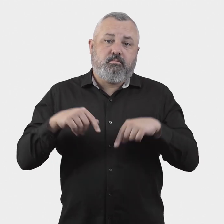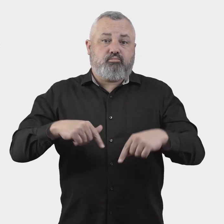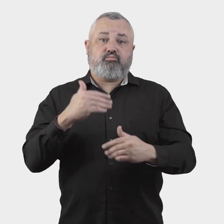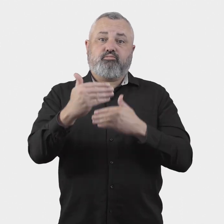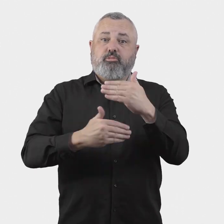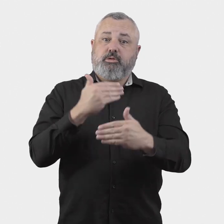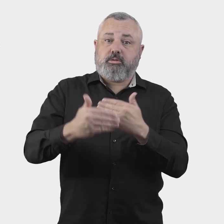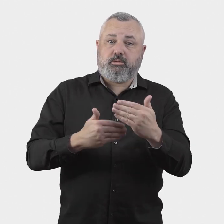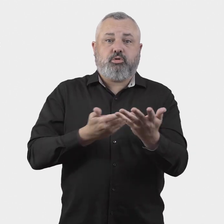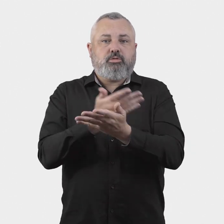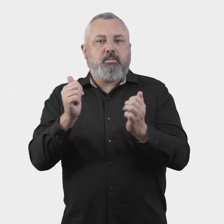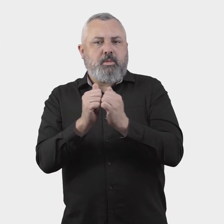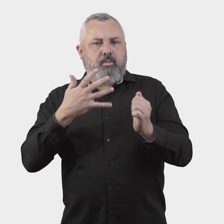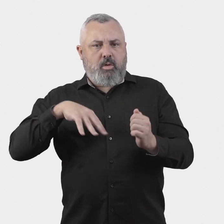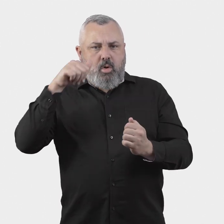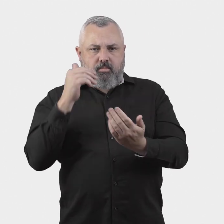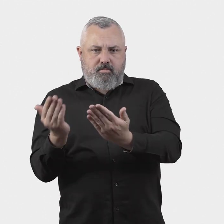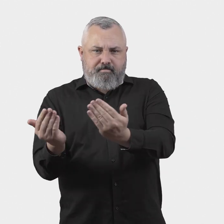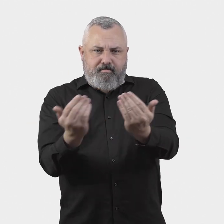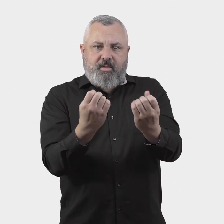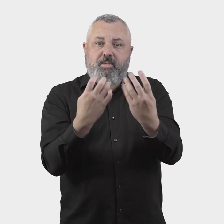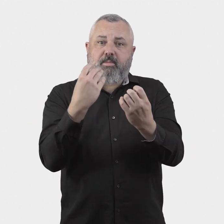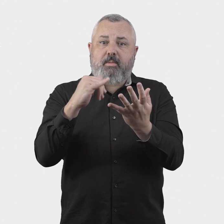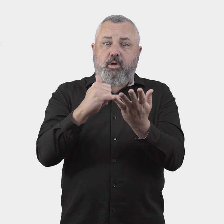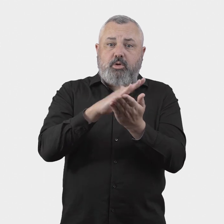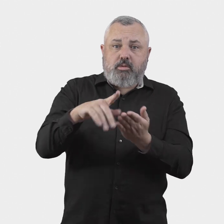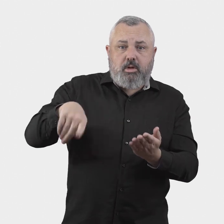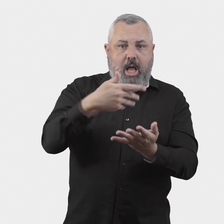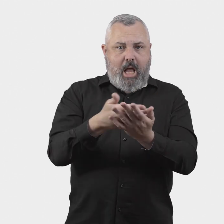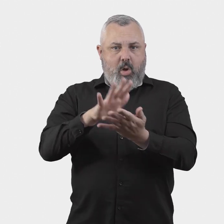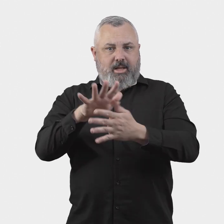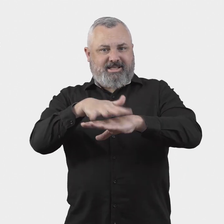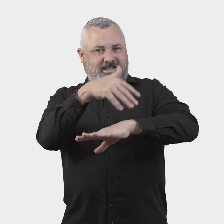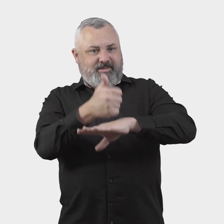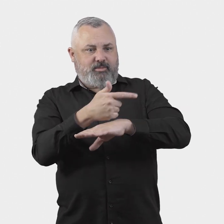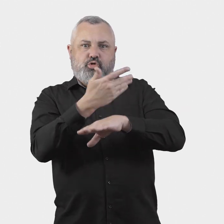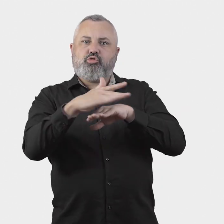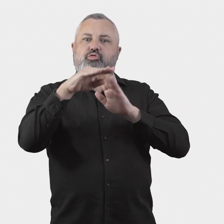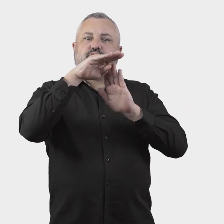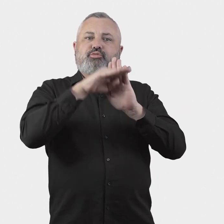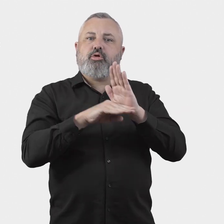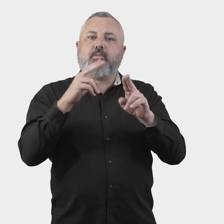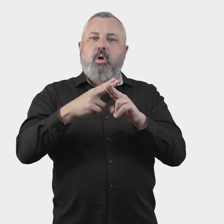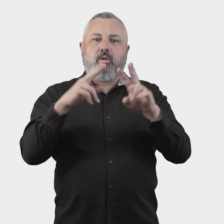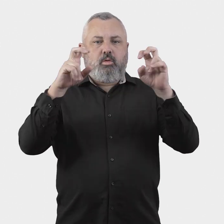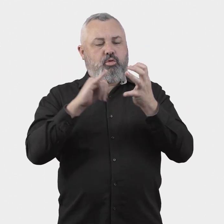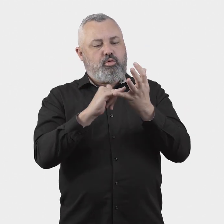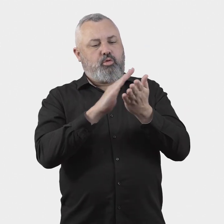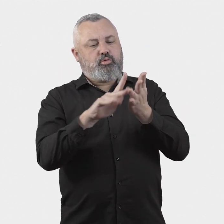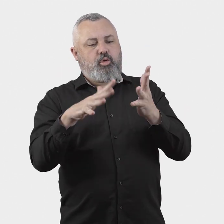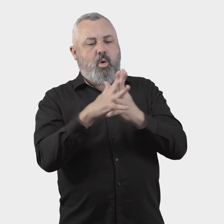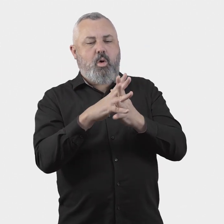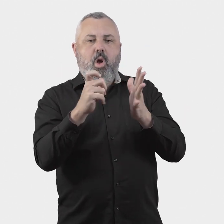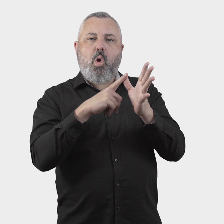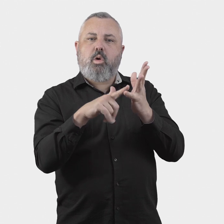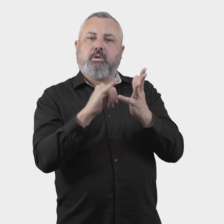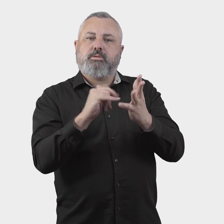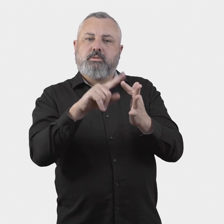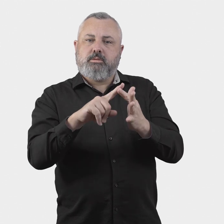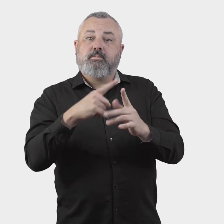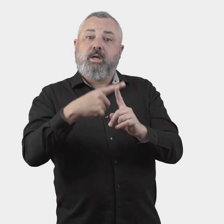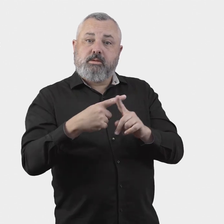The consultation paper seeks stakeholder feedback on how the show cause arrangement should